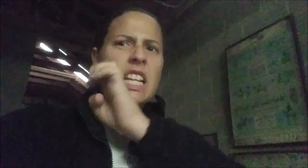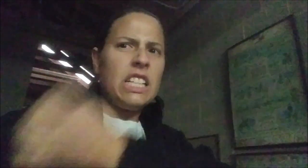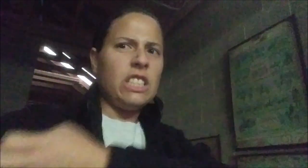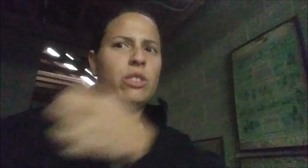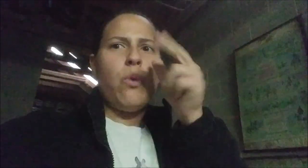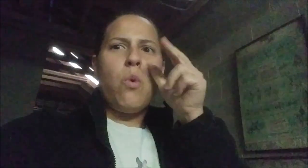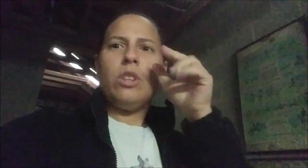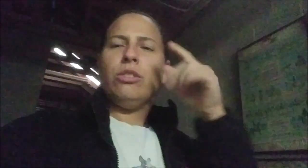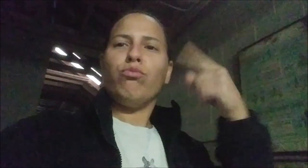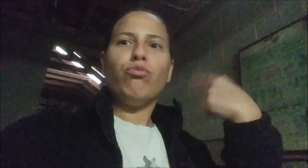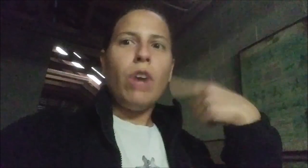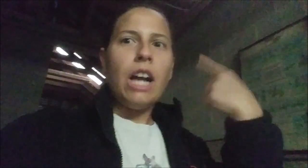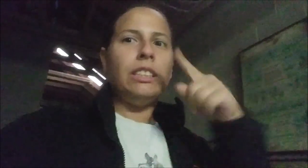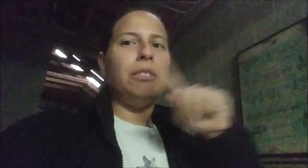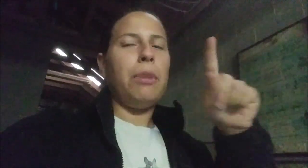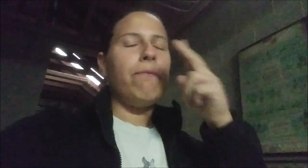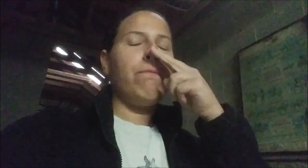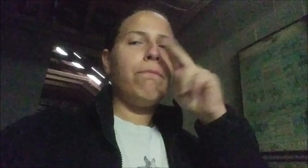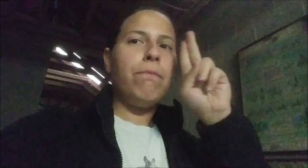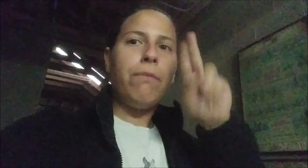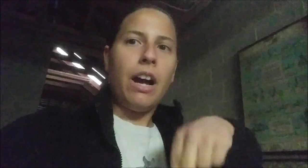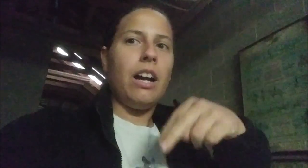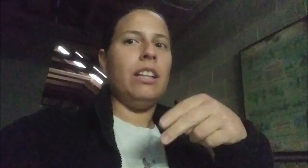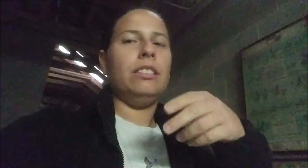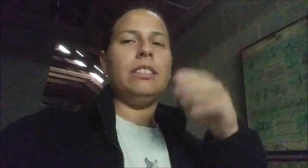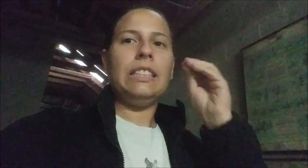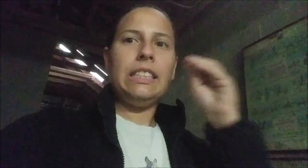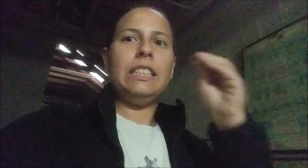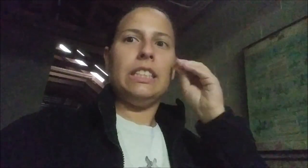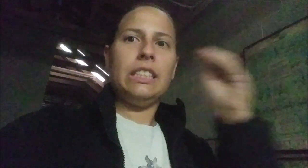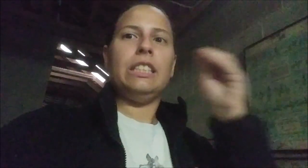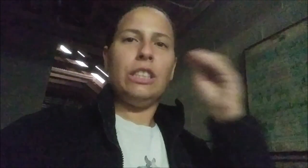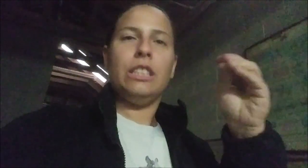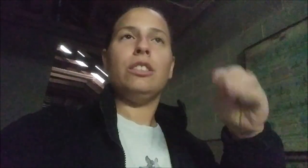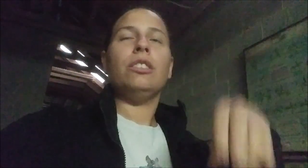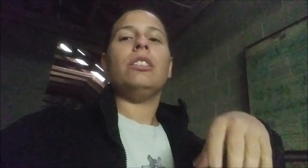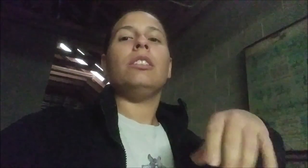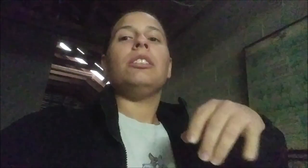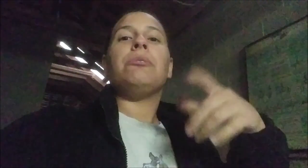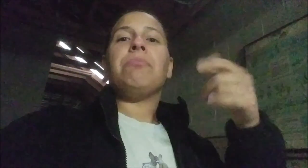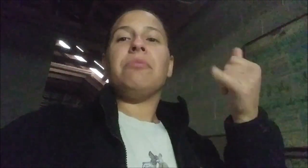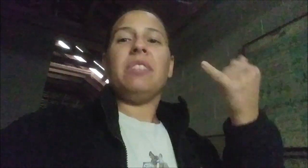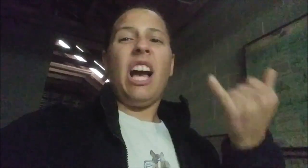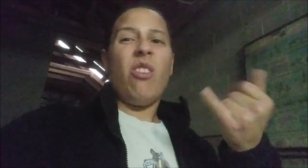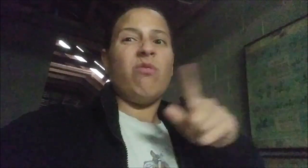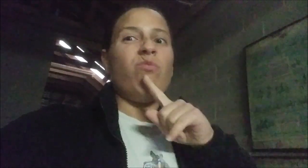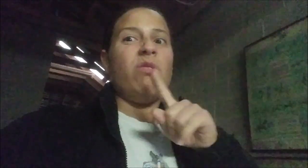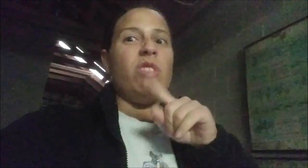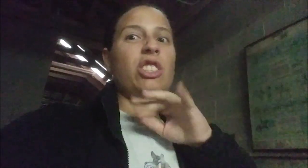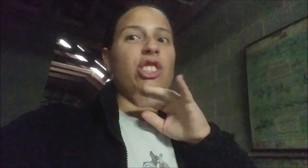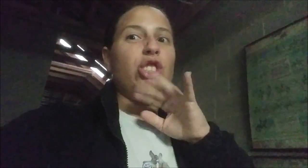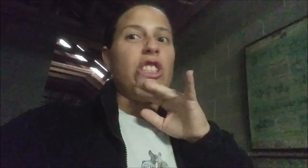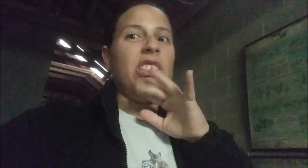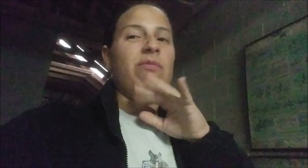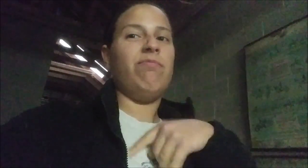He is fun, energetic horse, and crazy, but fun. Fun to teach this horse! Now, he is really dirty...